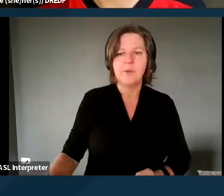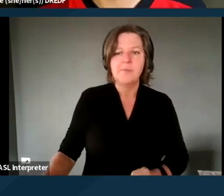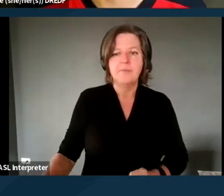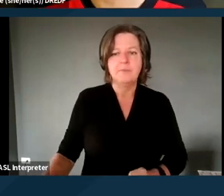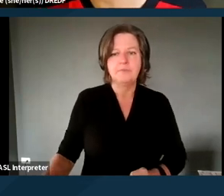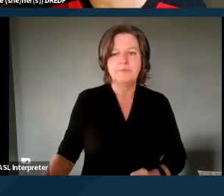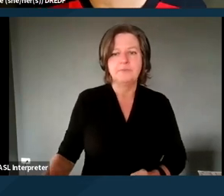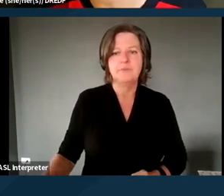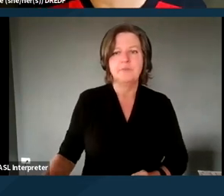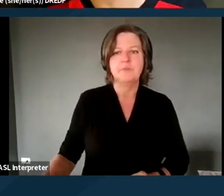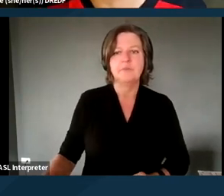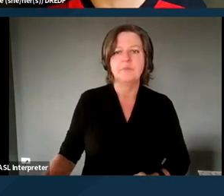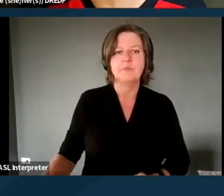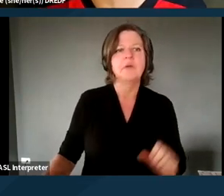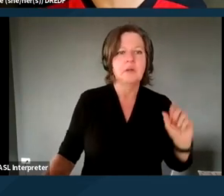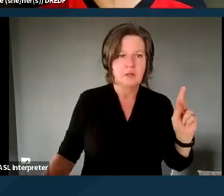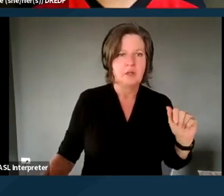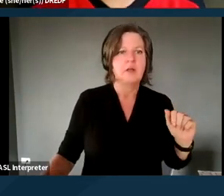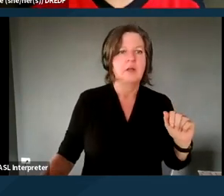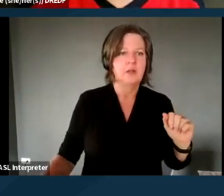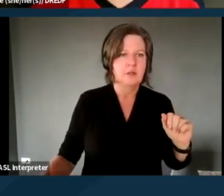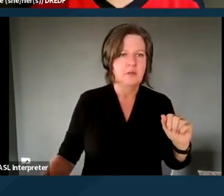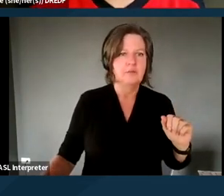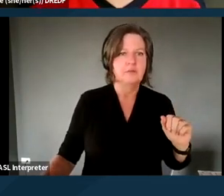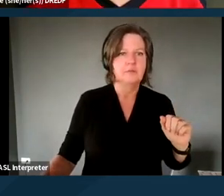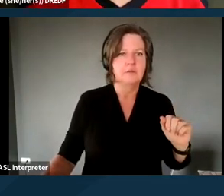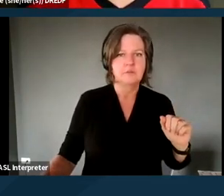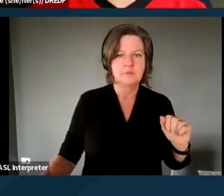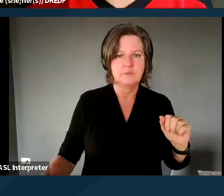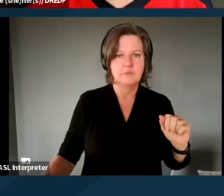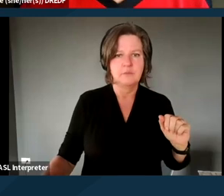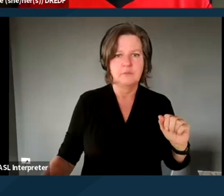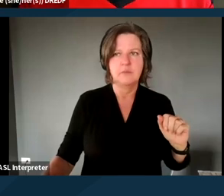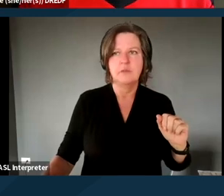Oh, okay, well I'll look at that one. And do you want to address the raised hand?